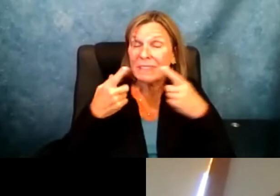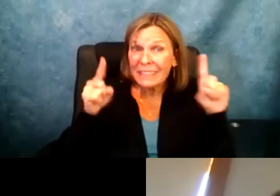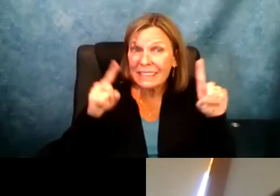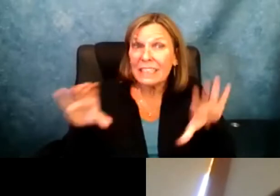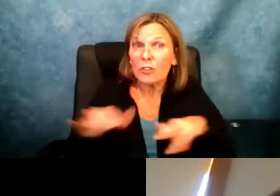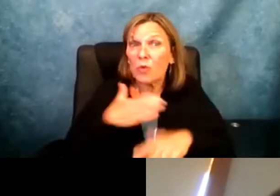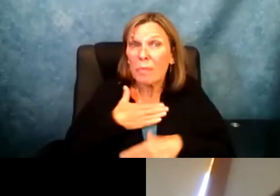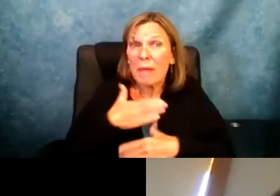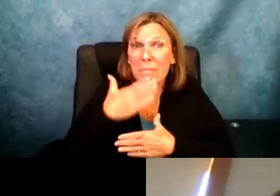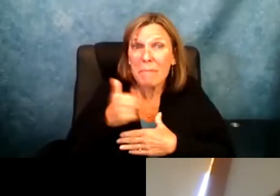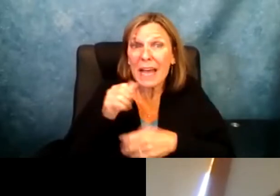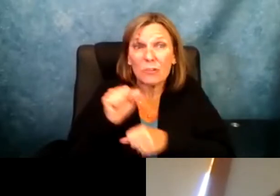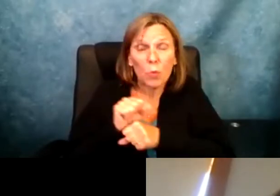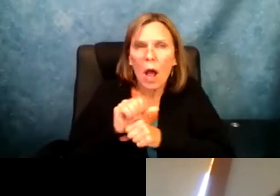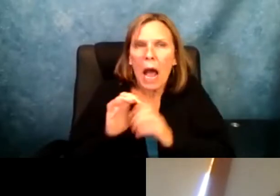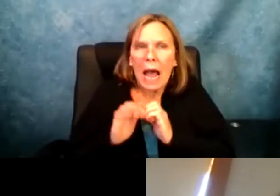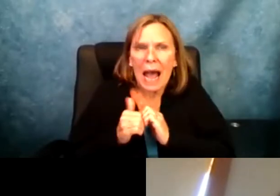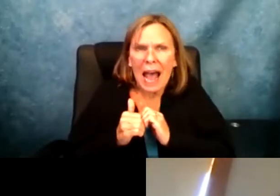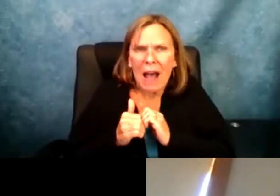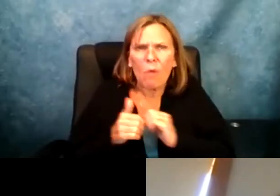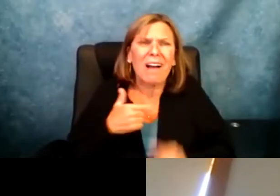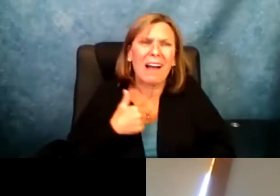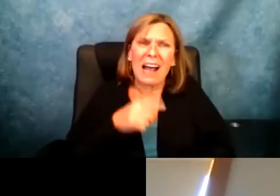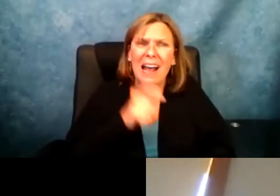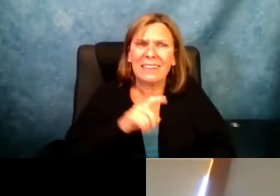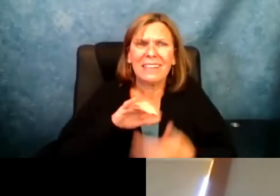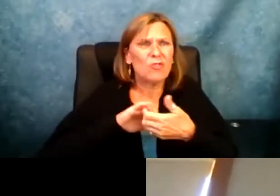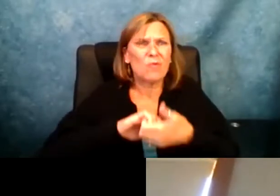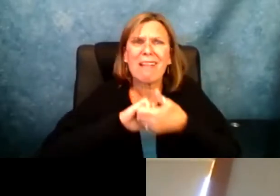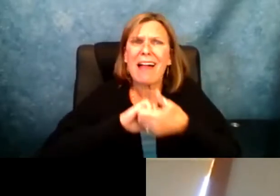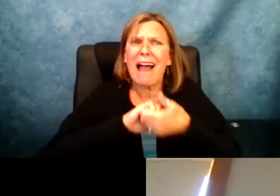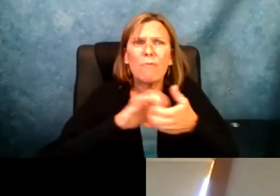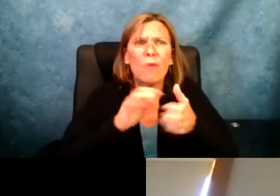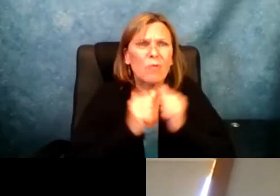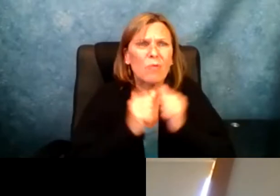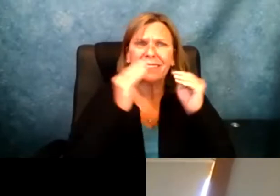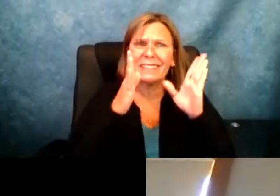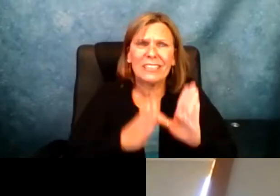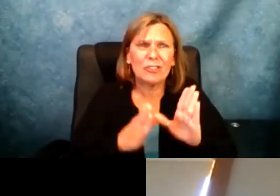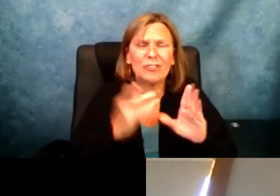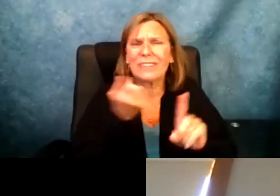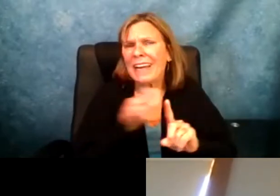in order for me to succeed and to do my best work, I